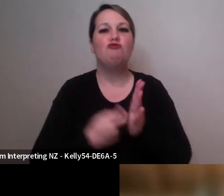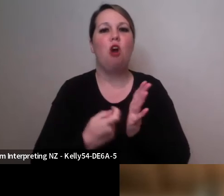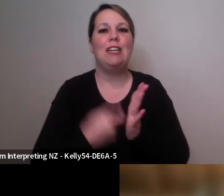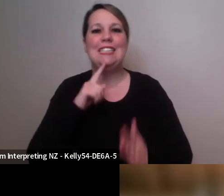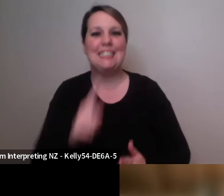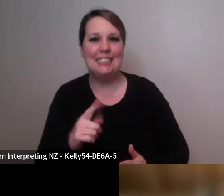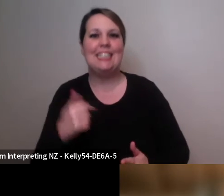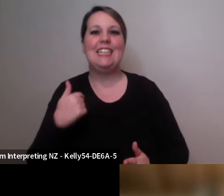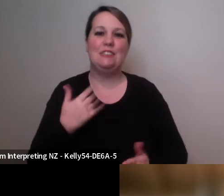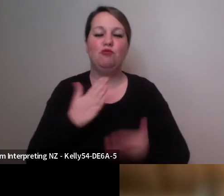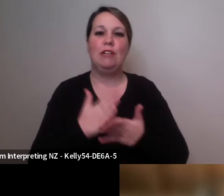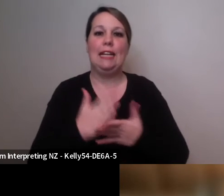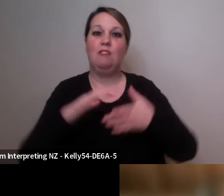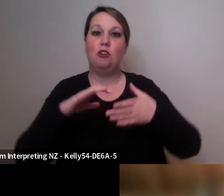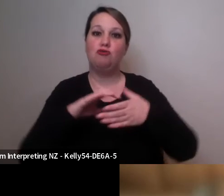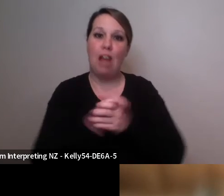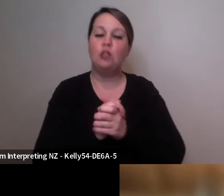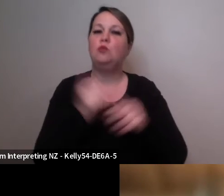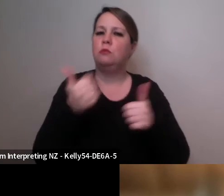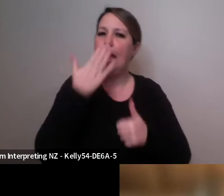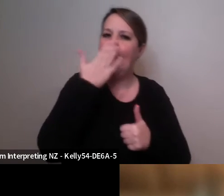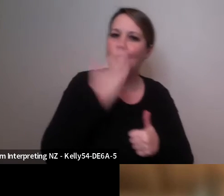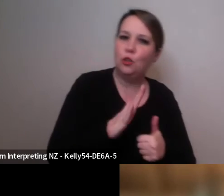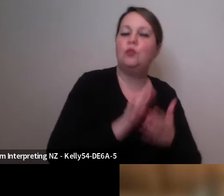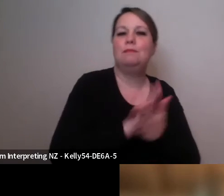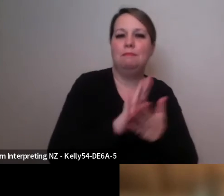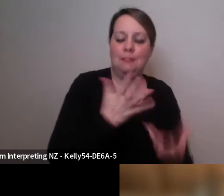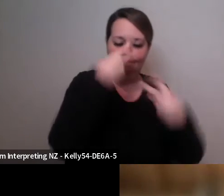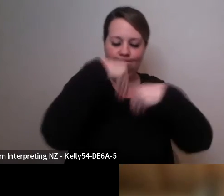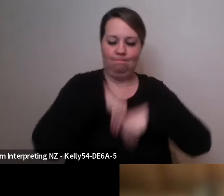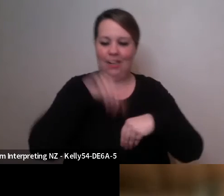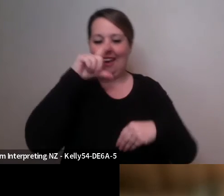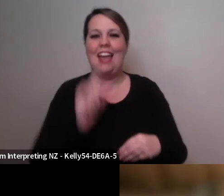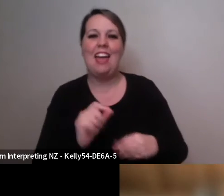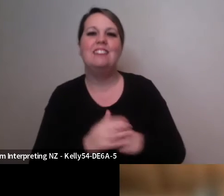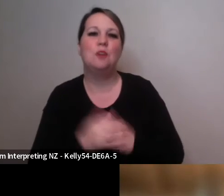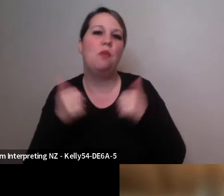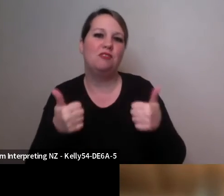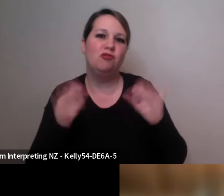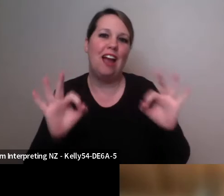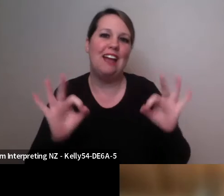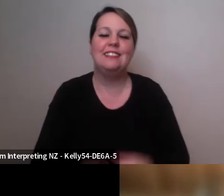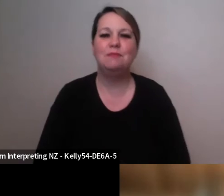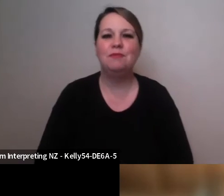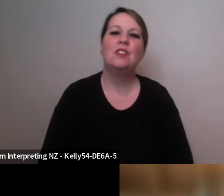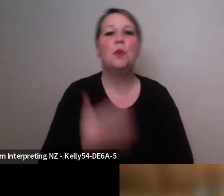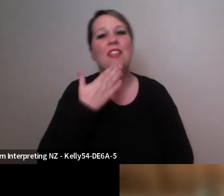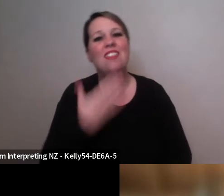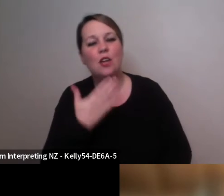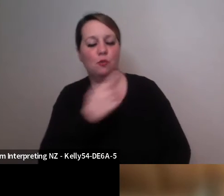us today. Again just stunning and lovely open-hearted frank sharing, just awesome.